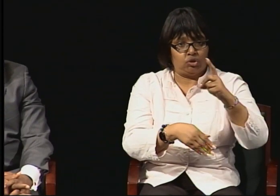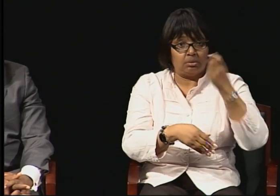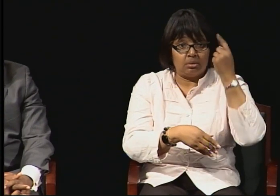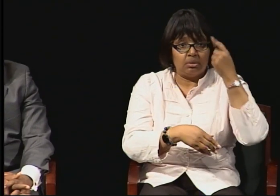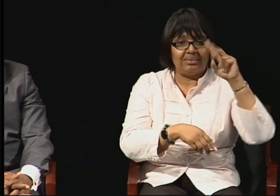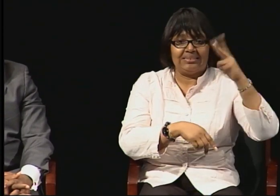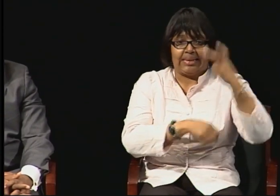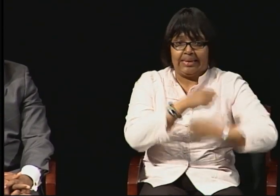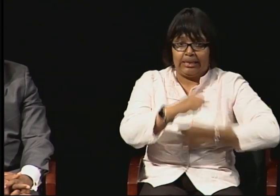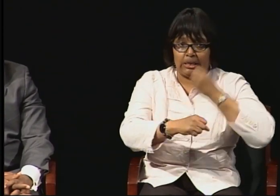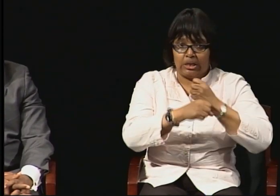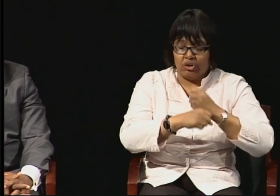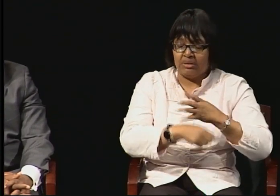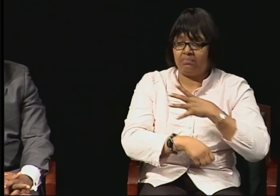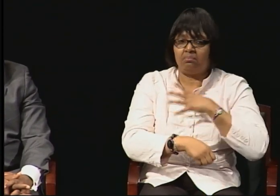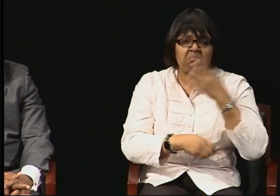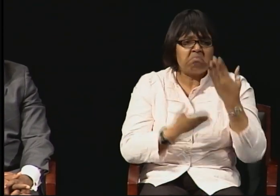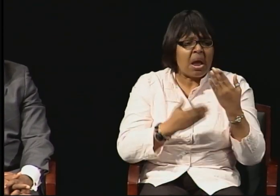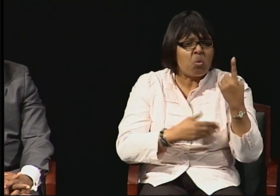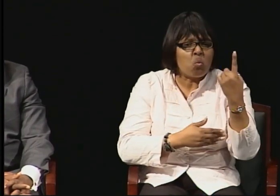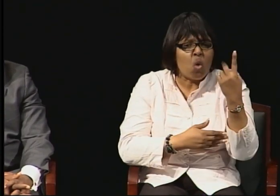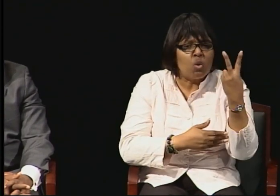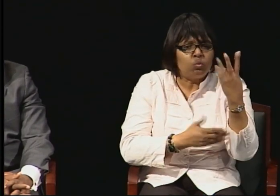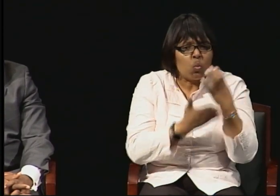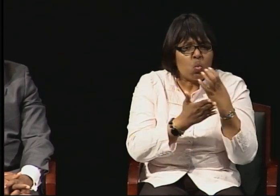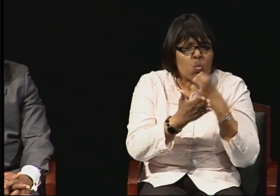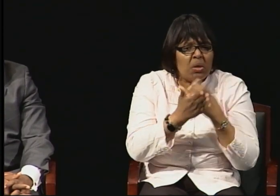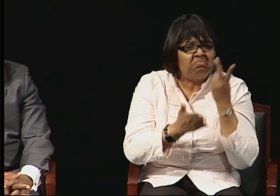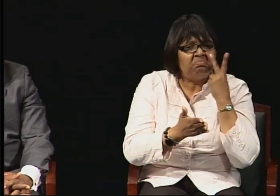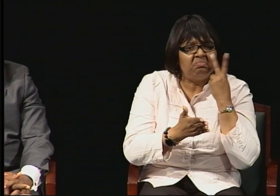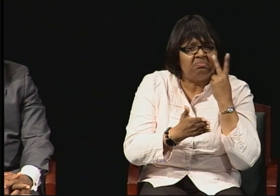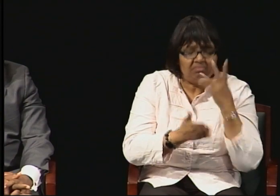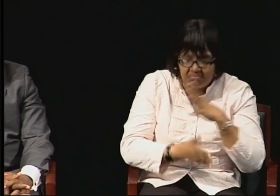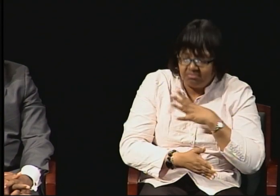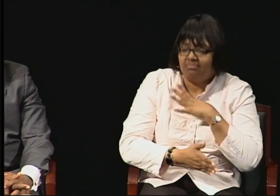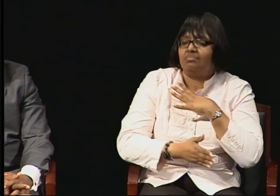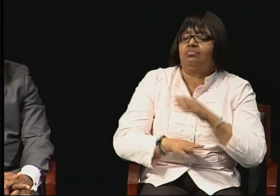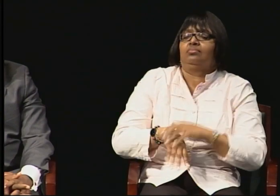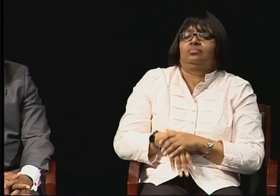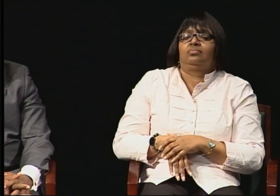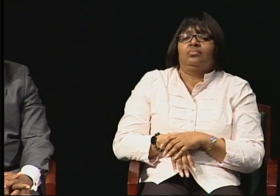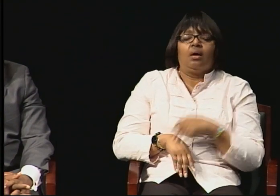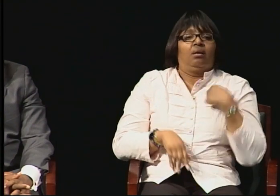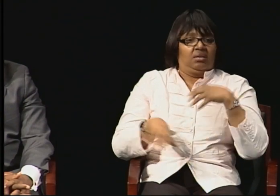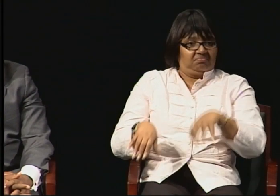I started to do that. And I immediately recognized